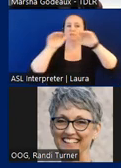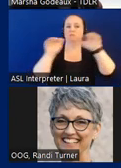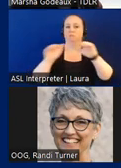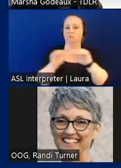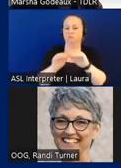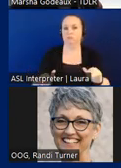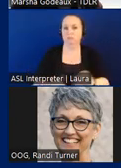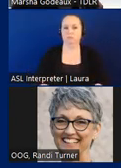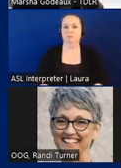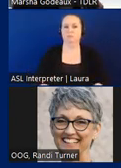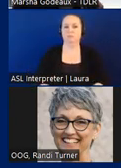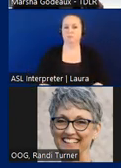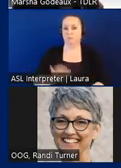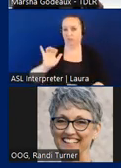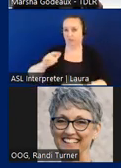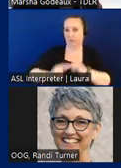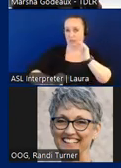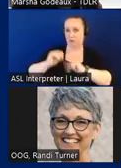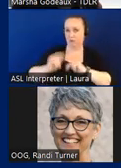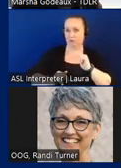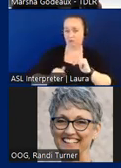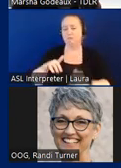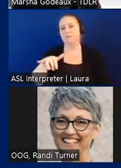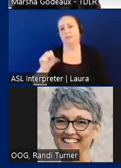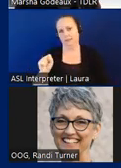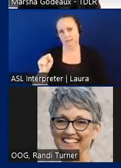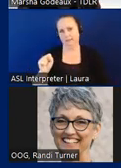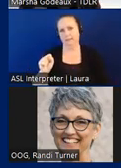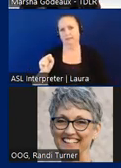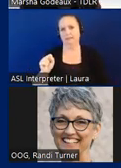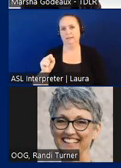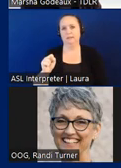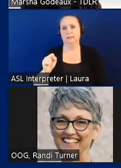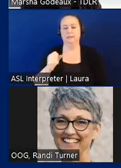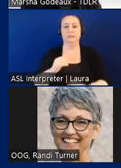um is that construction? Yes, a fixing the racking increases the storage and it's